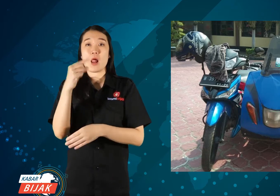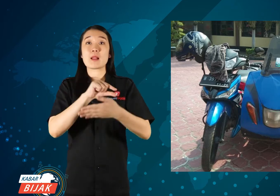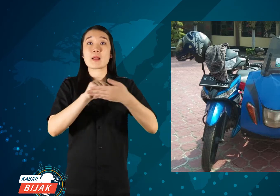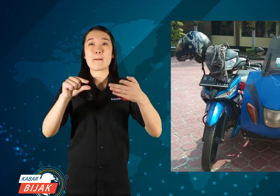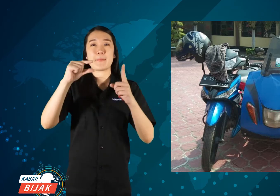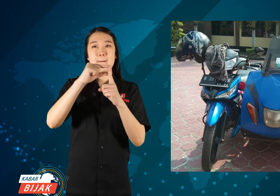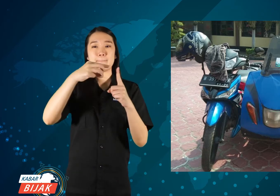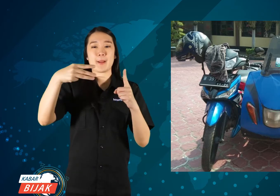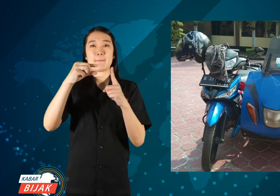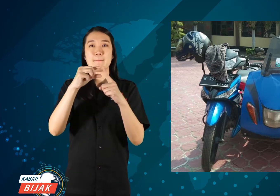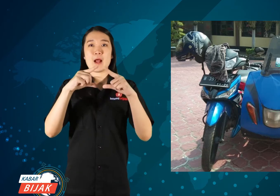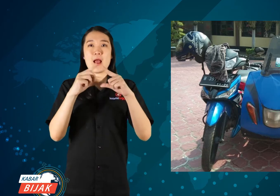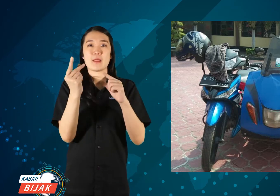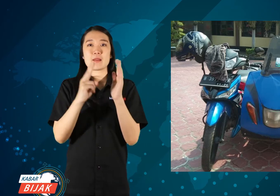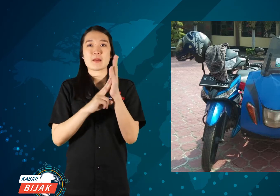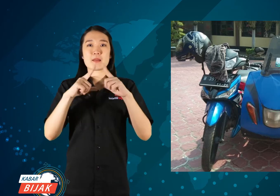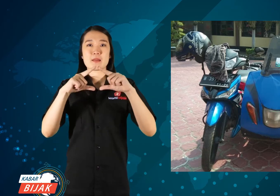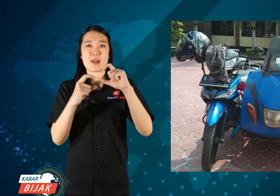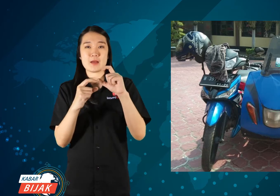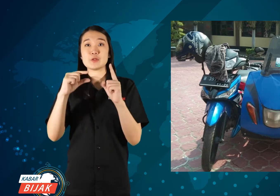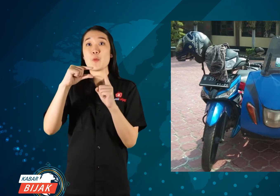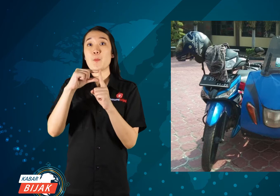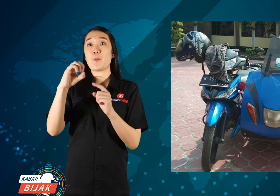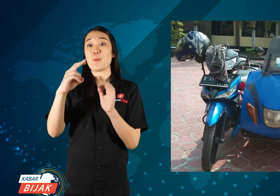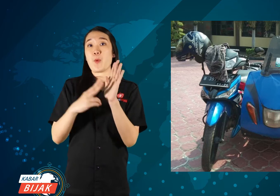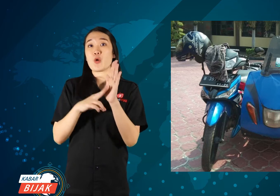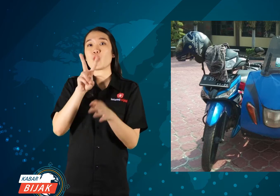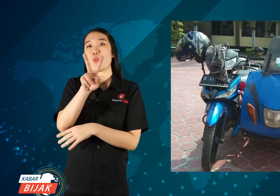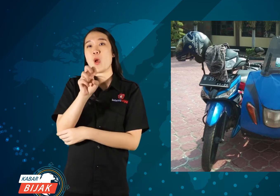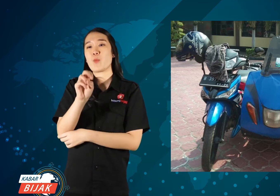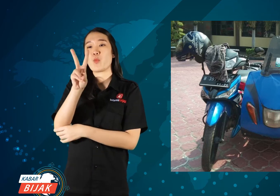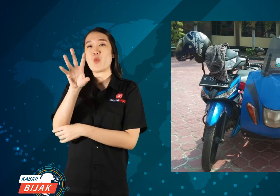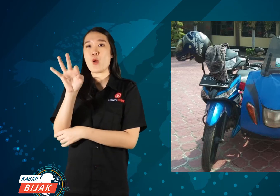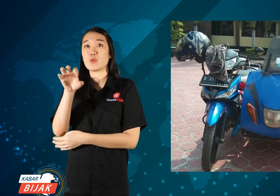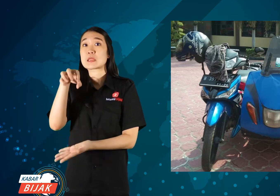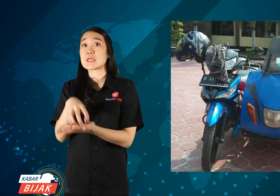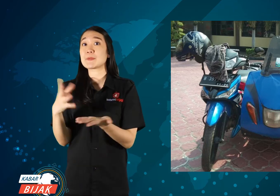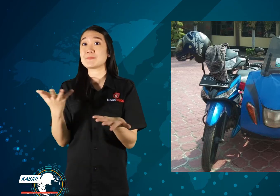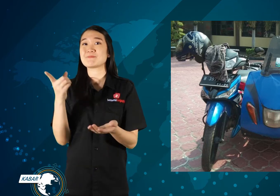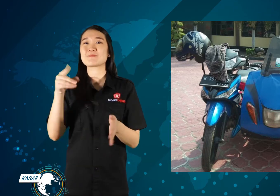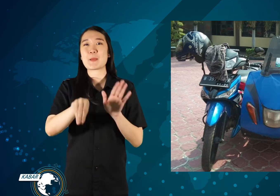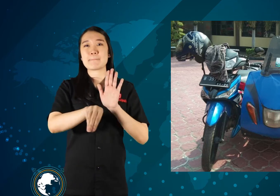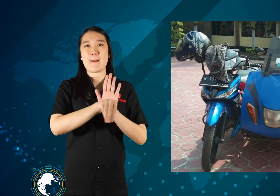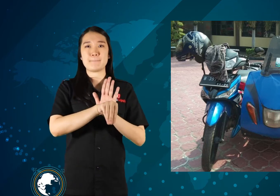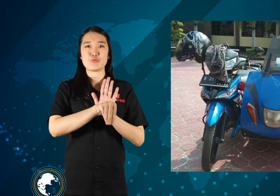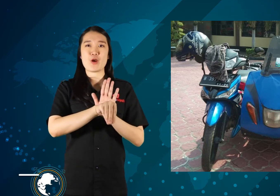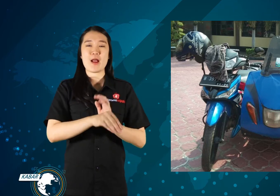Peparnas PON 2020 in Papua.